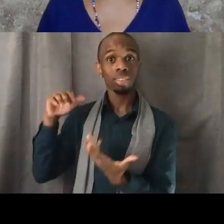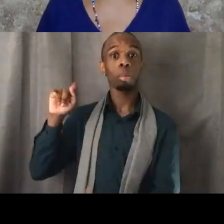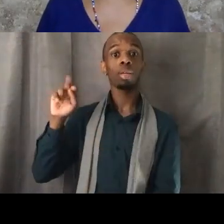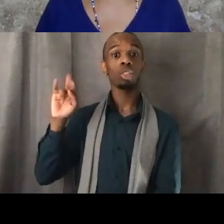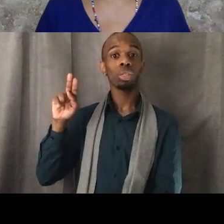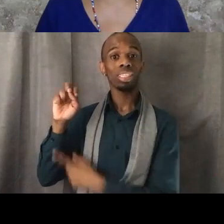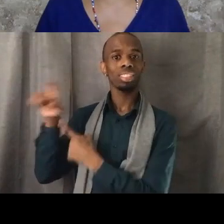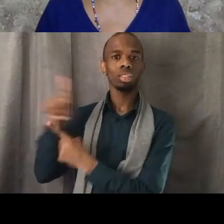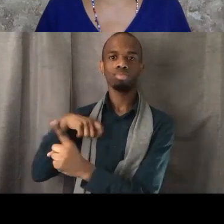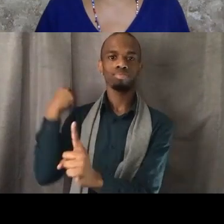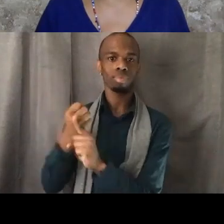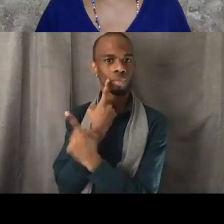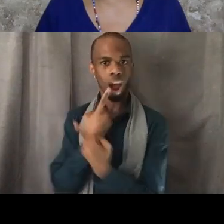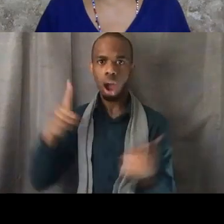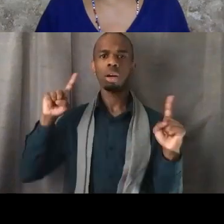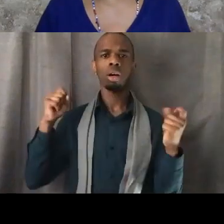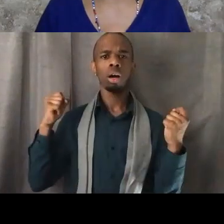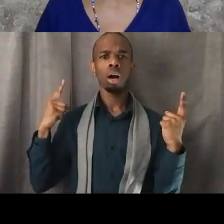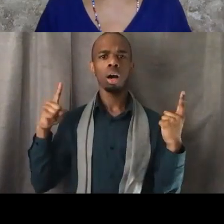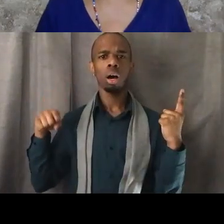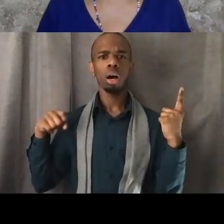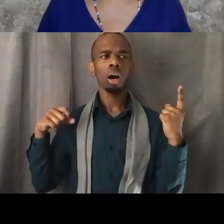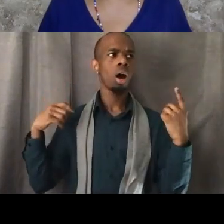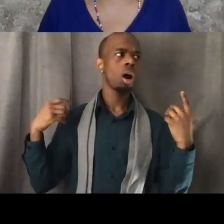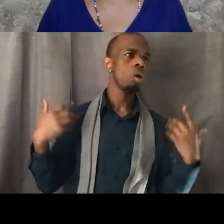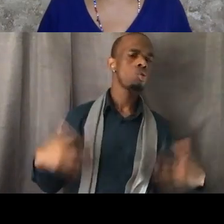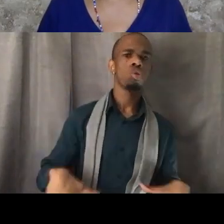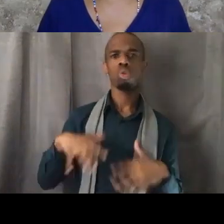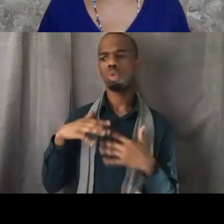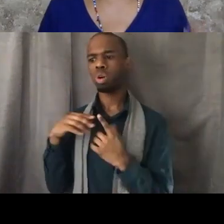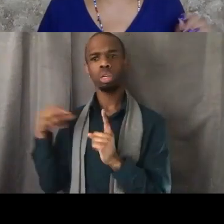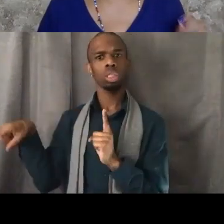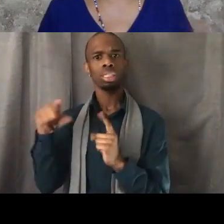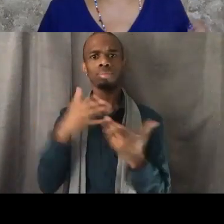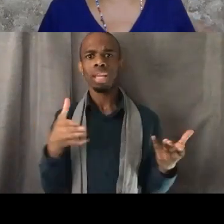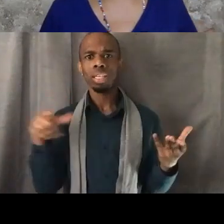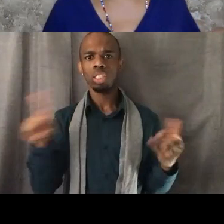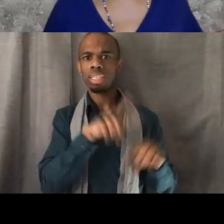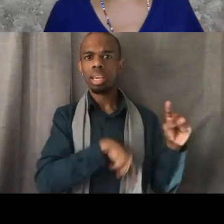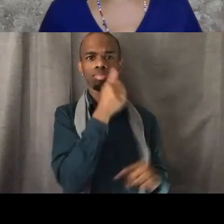that there are things she cannot accept, things that have to be changed because she cannot accept them.